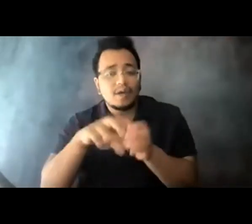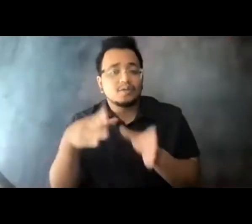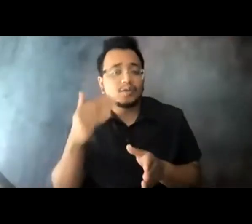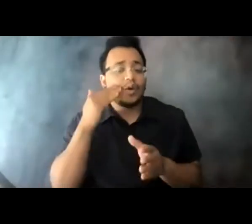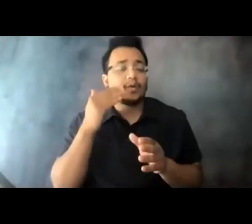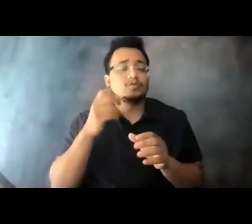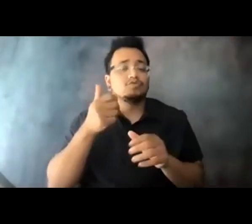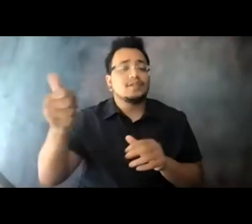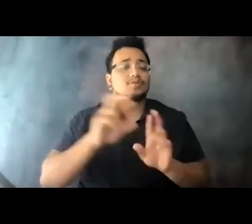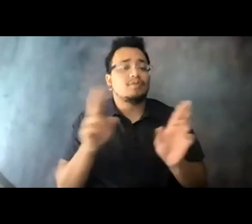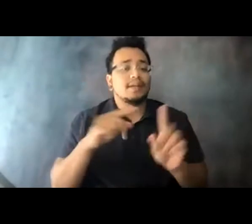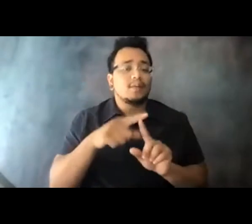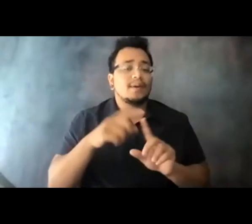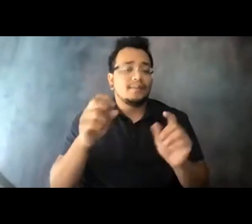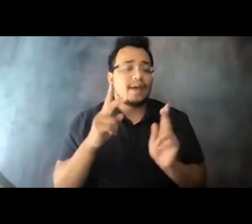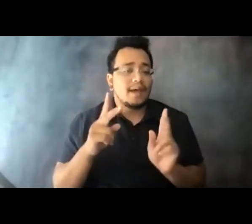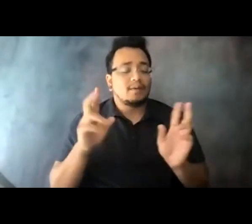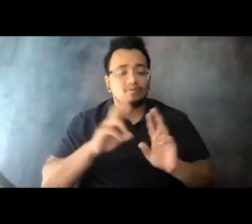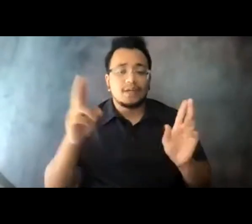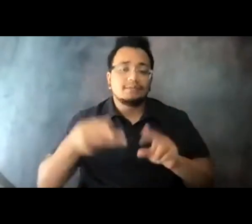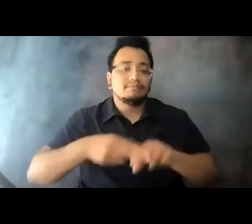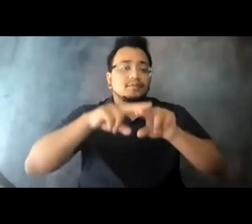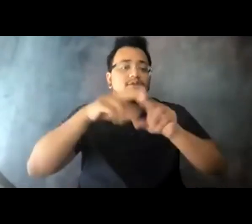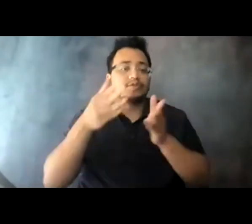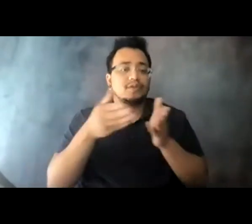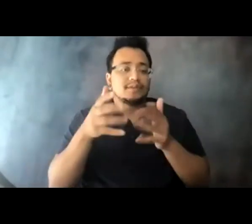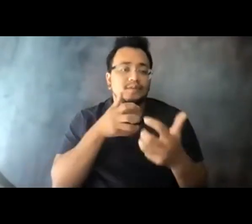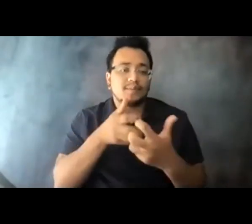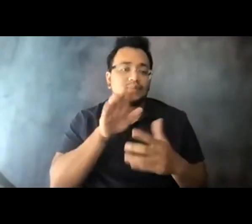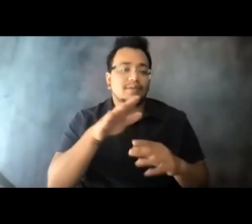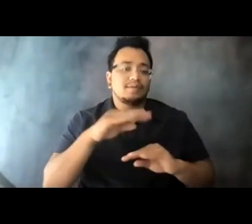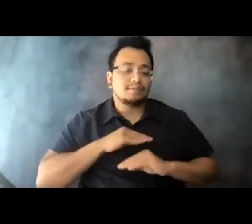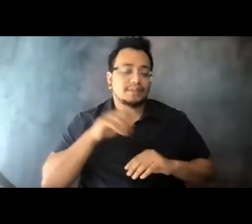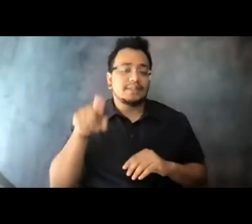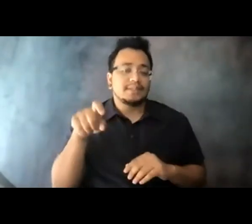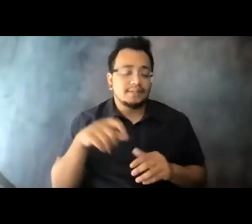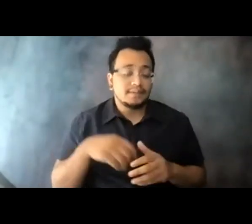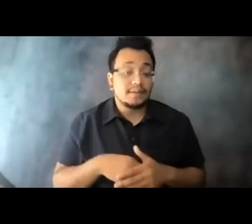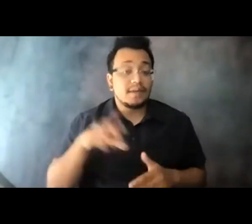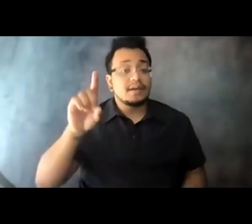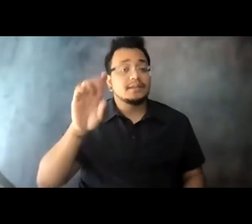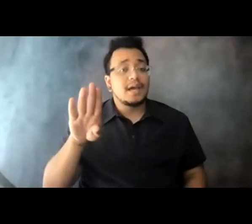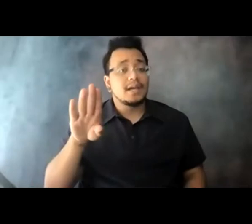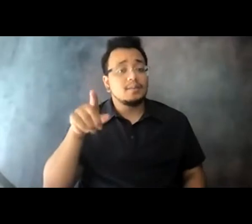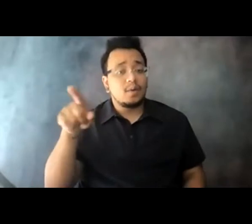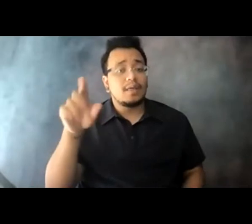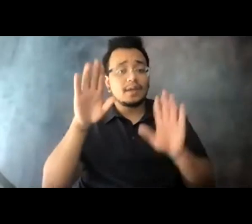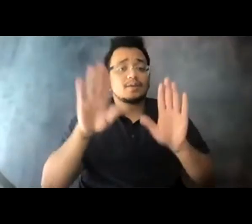15:11:09 be ramping up service to meet their needs. 15:11:16 In terms of the app to dashboard, I think this is a great tool for our membership